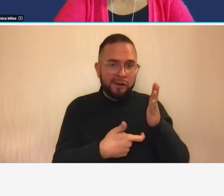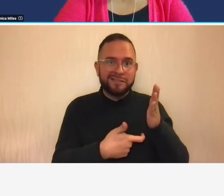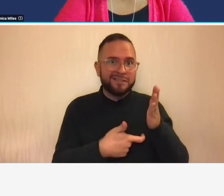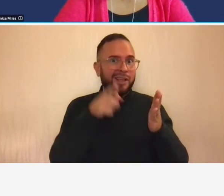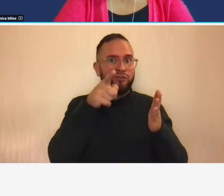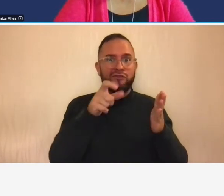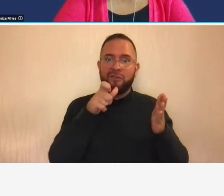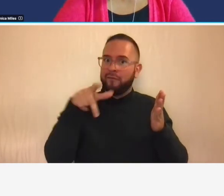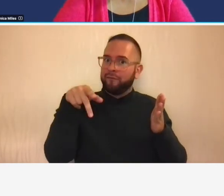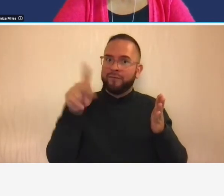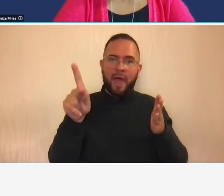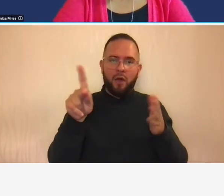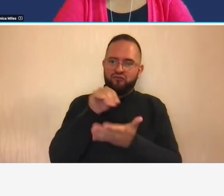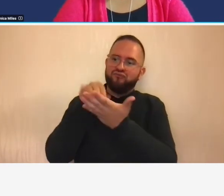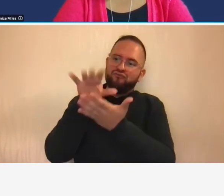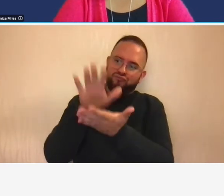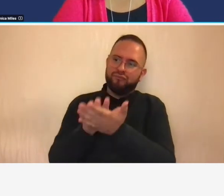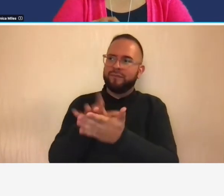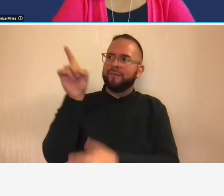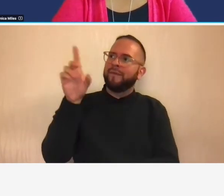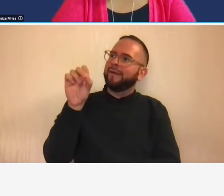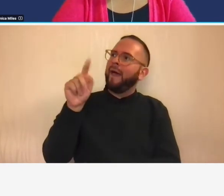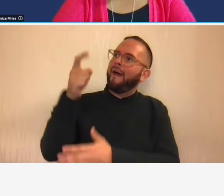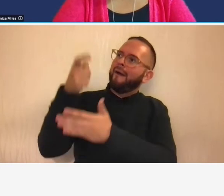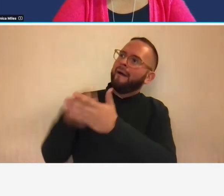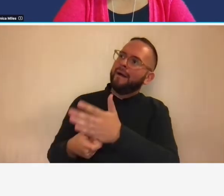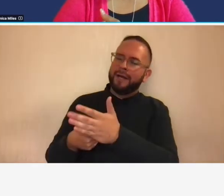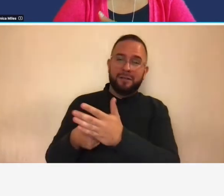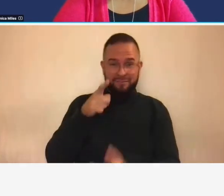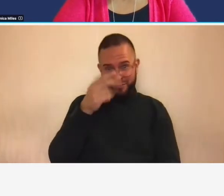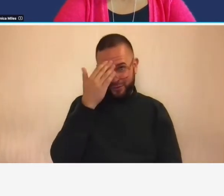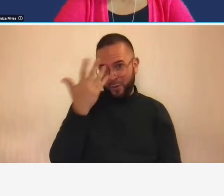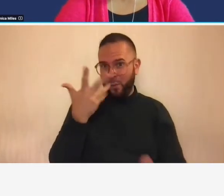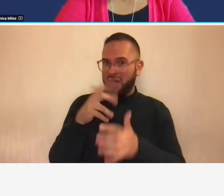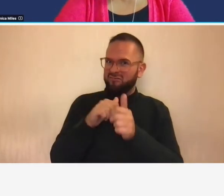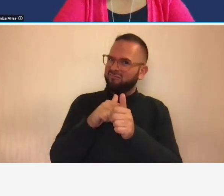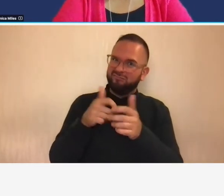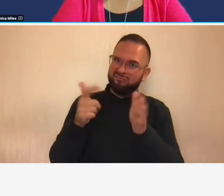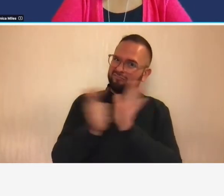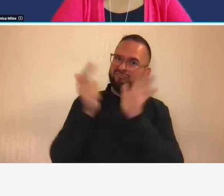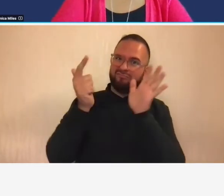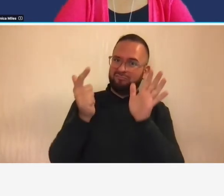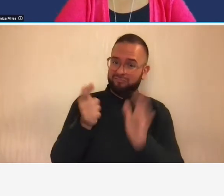in your billings to ddot so do you know what cost you're prohibited from including okay pamela is a